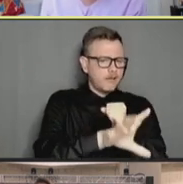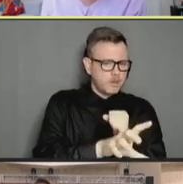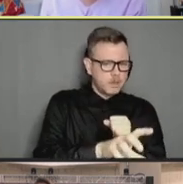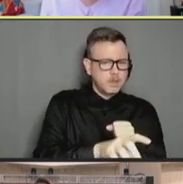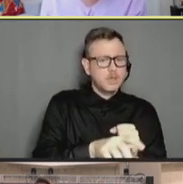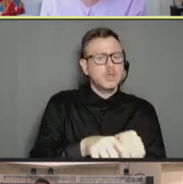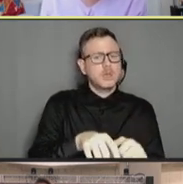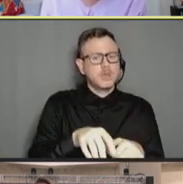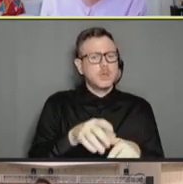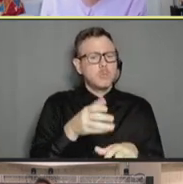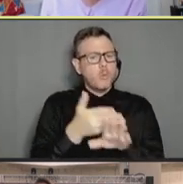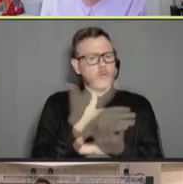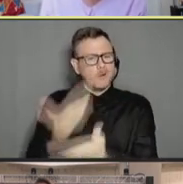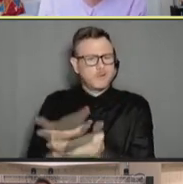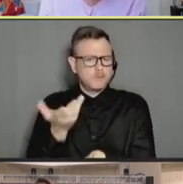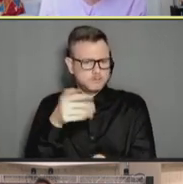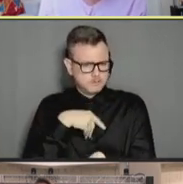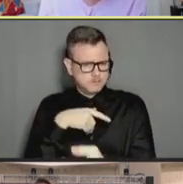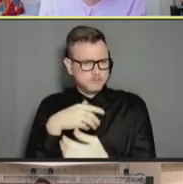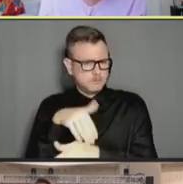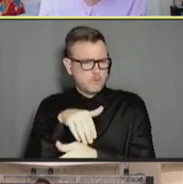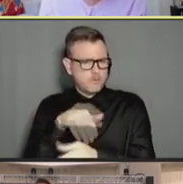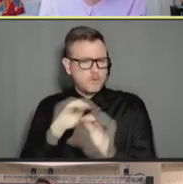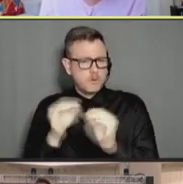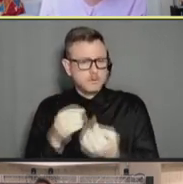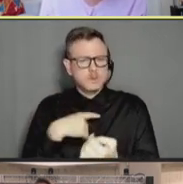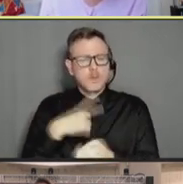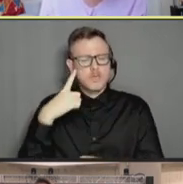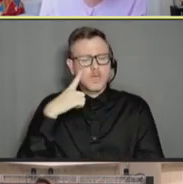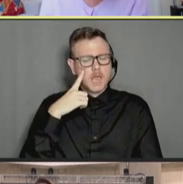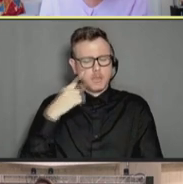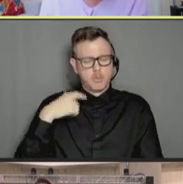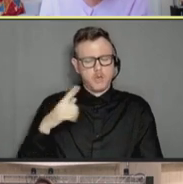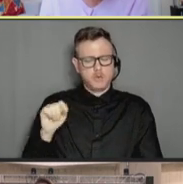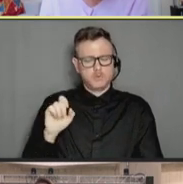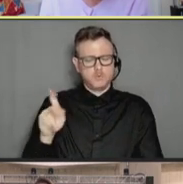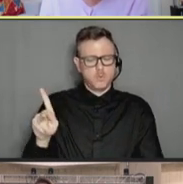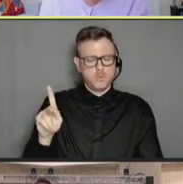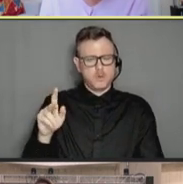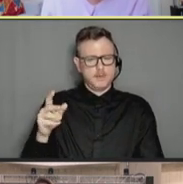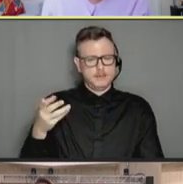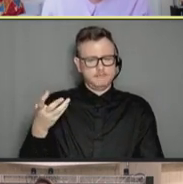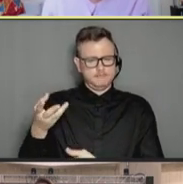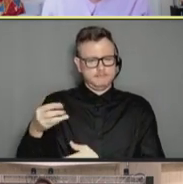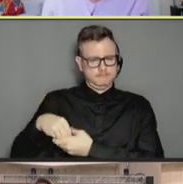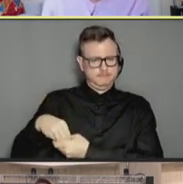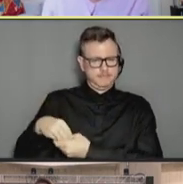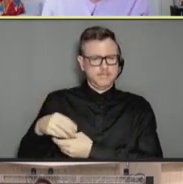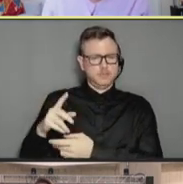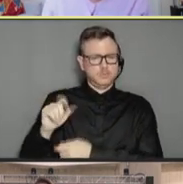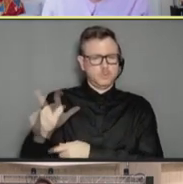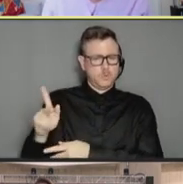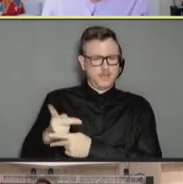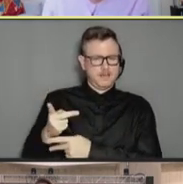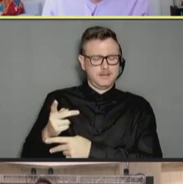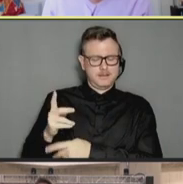where we help people understand why they're really better off. And are we good at not